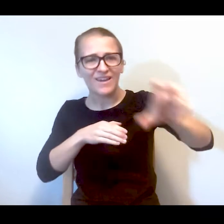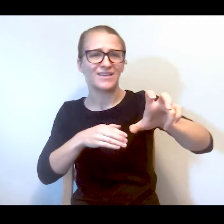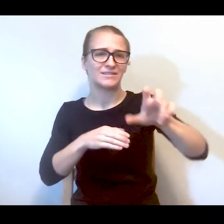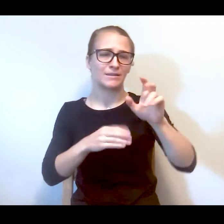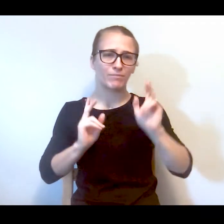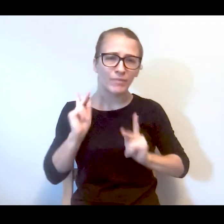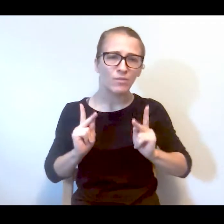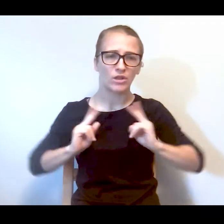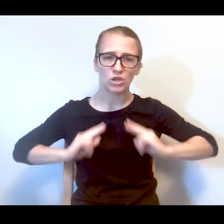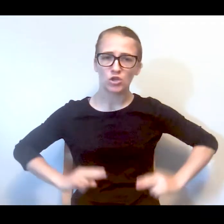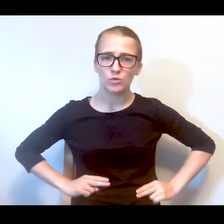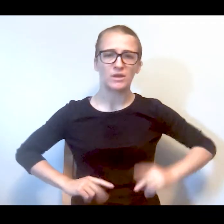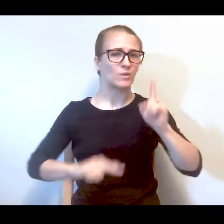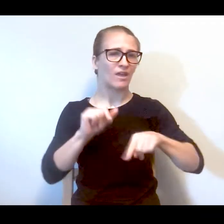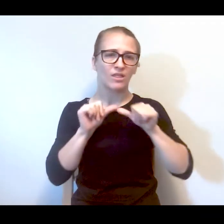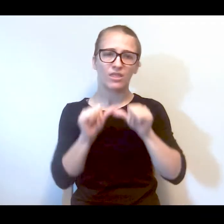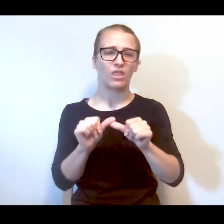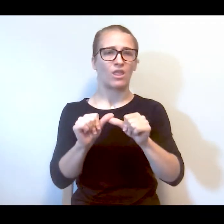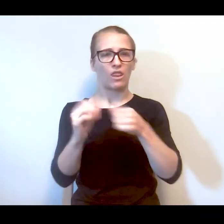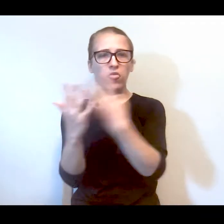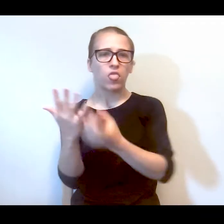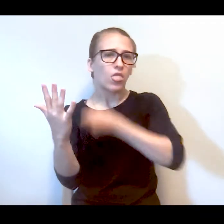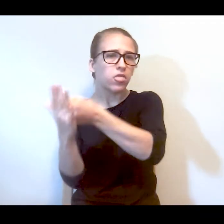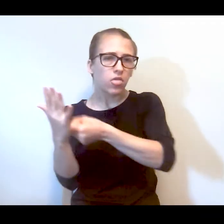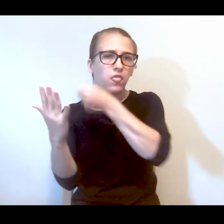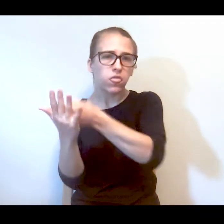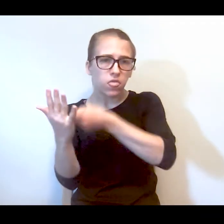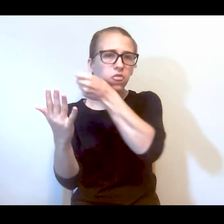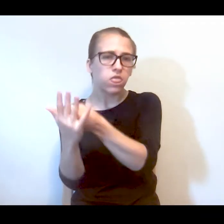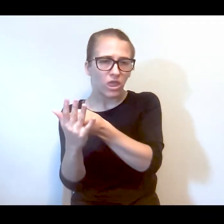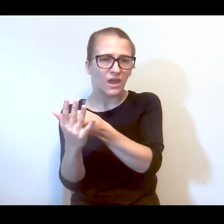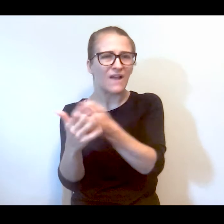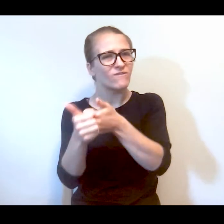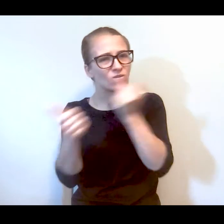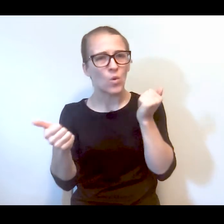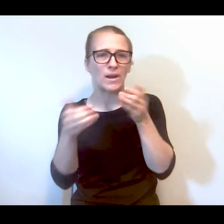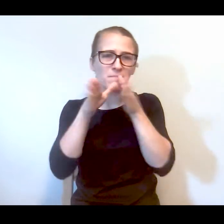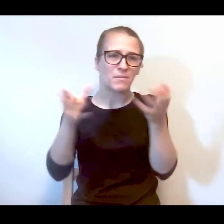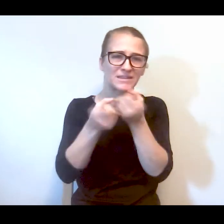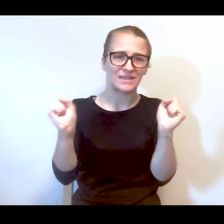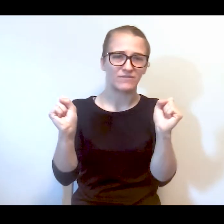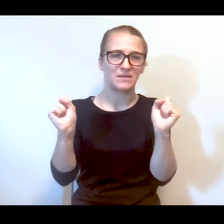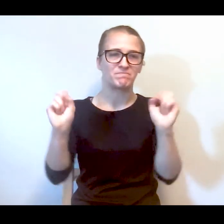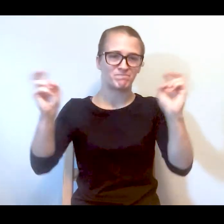crisis. We must invest in human beings.